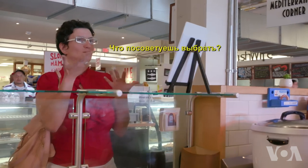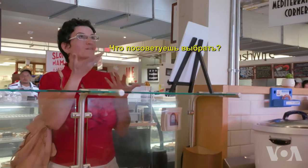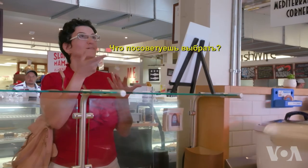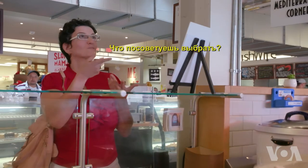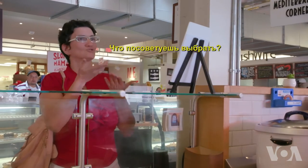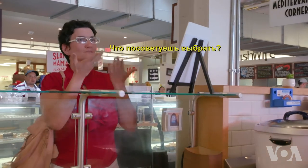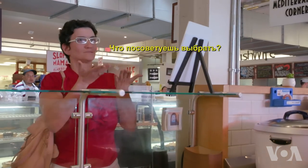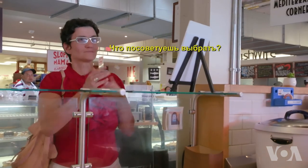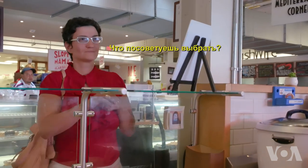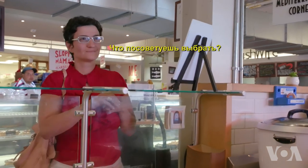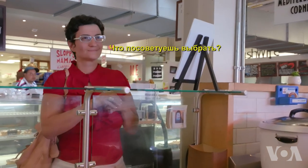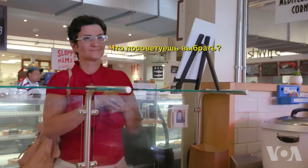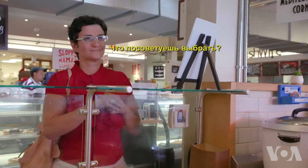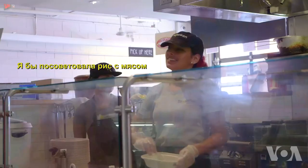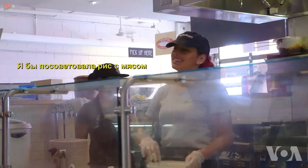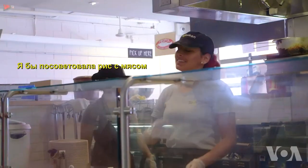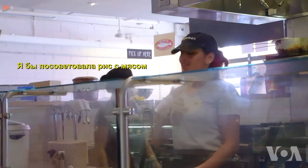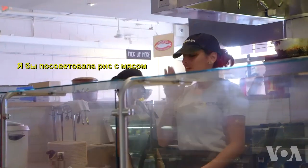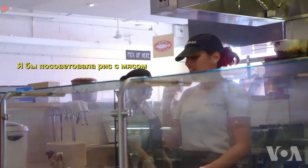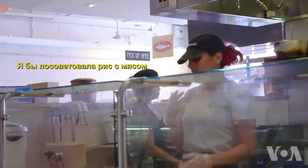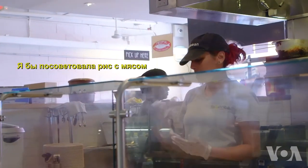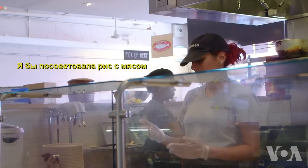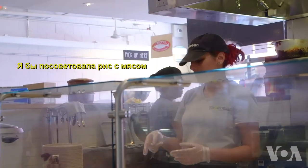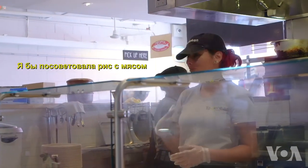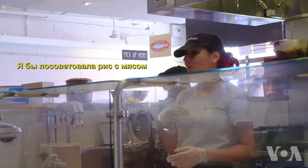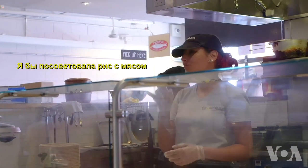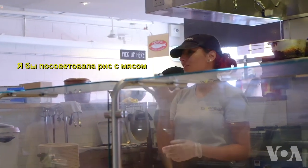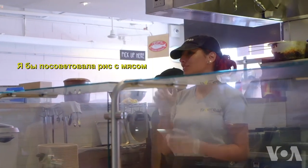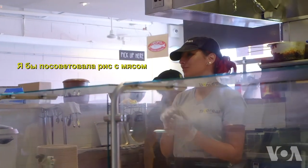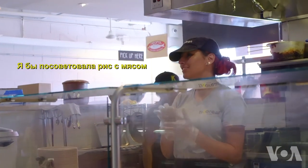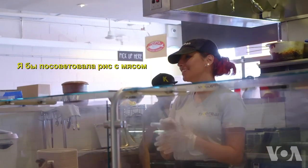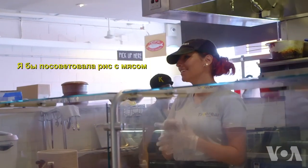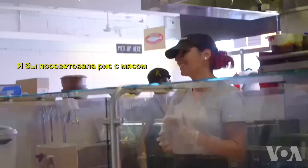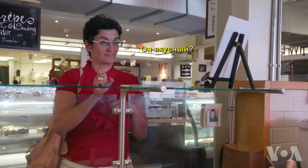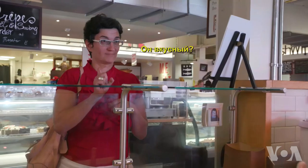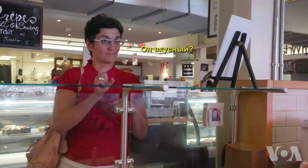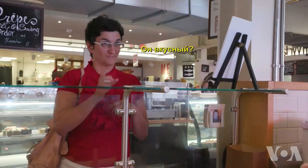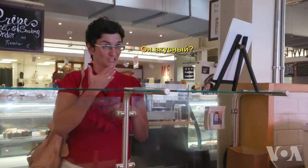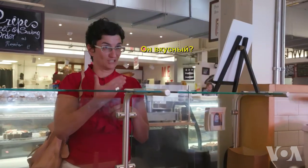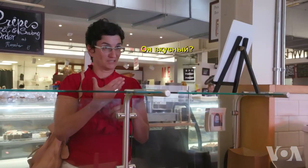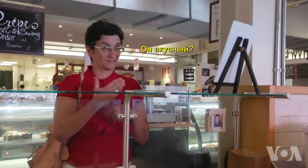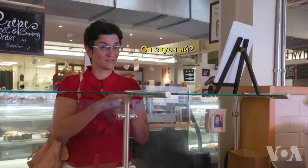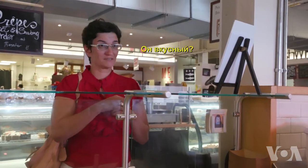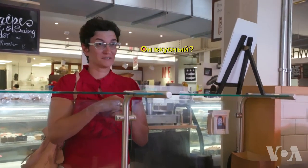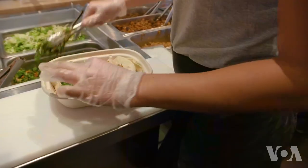What do you suggest? I would suggest rice with steak. Is that good?